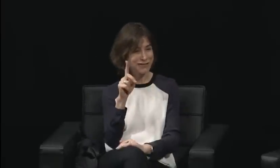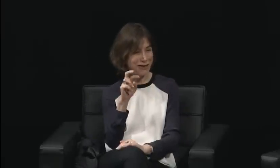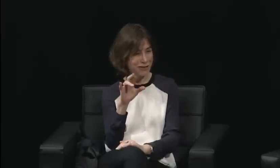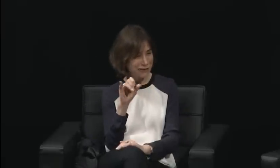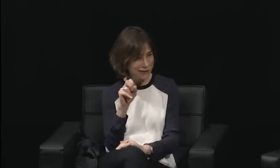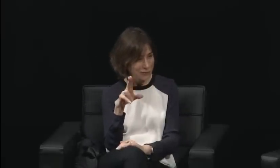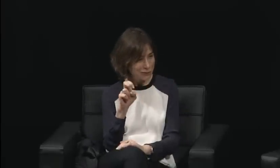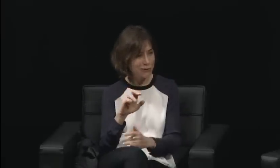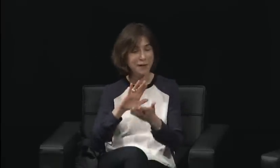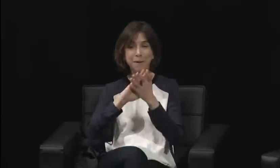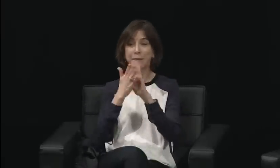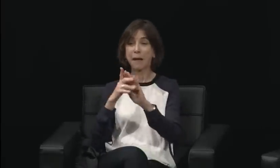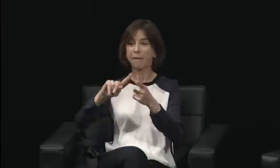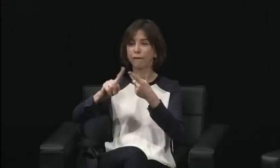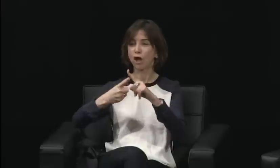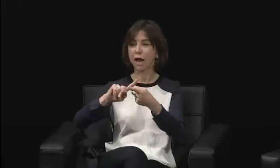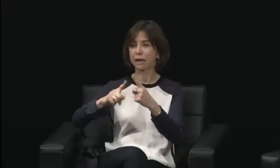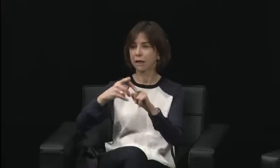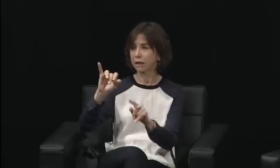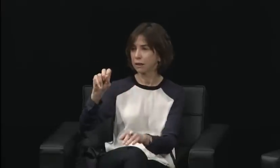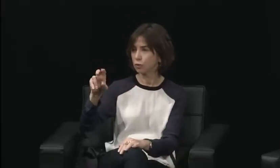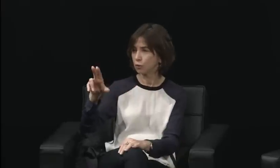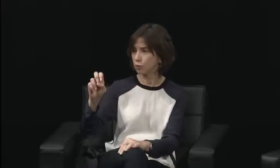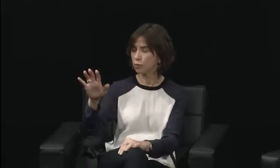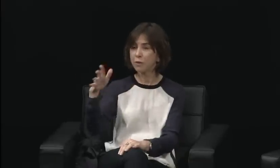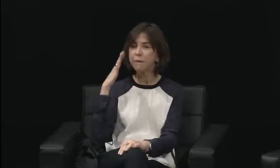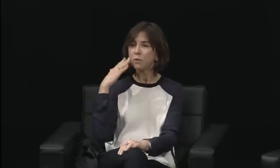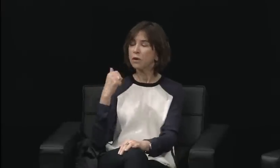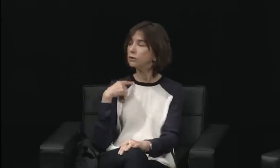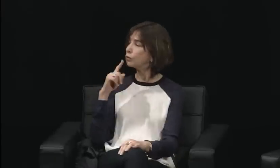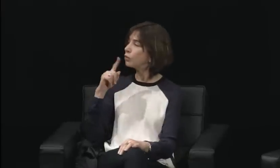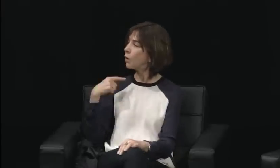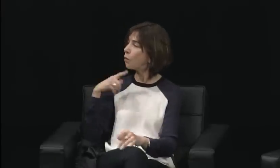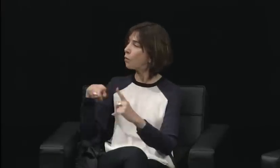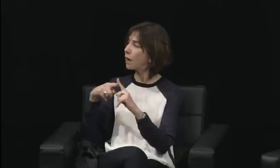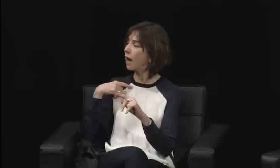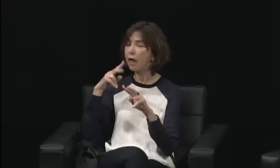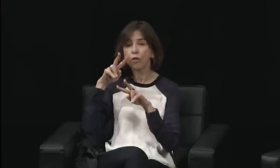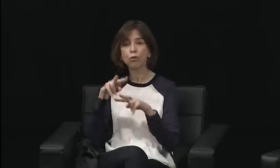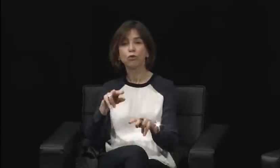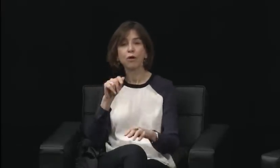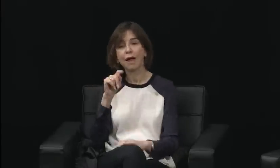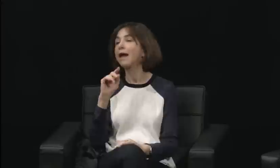and it continues when they enter college, when they get into the workplace and involved in politics,